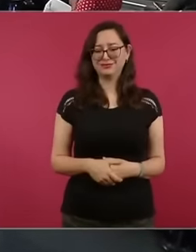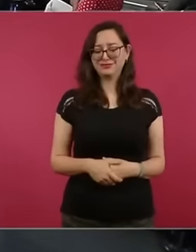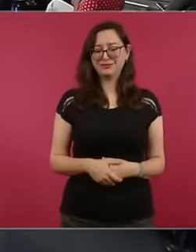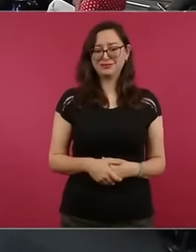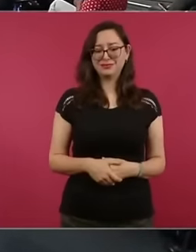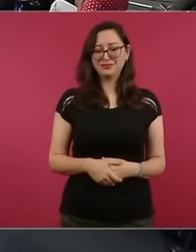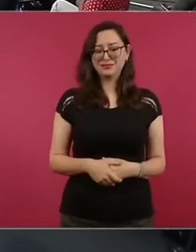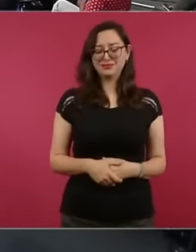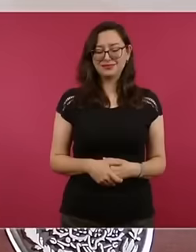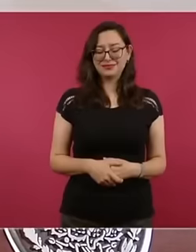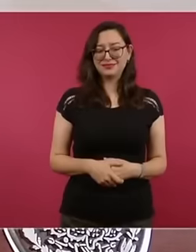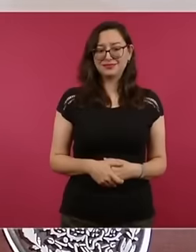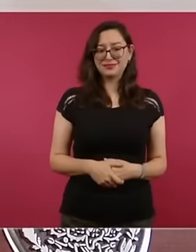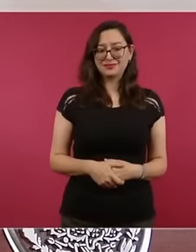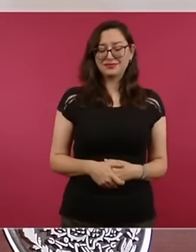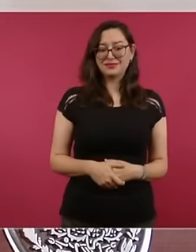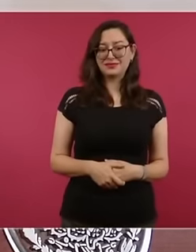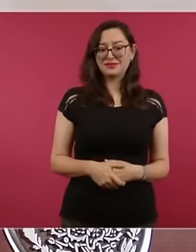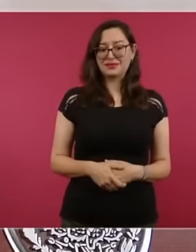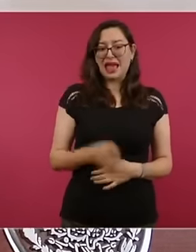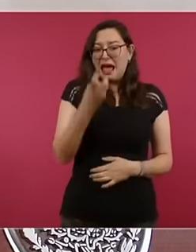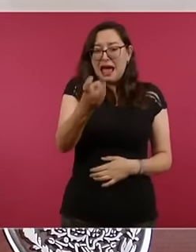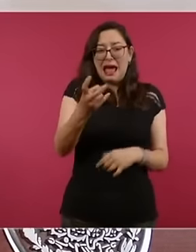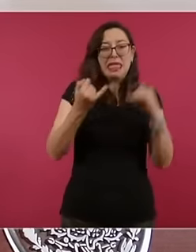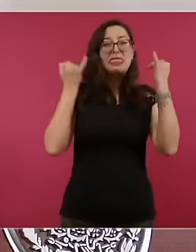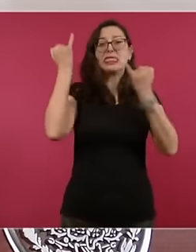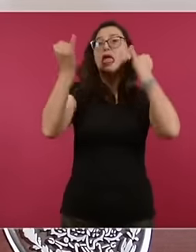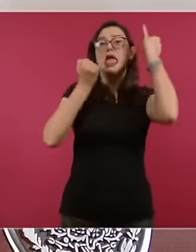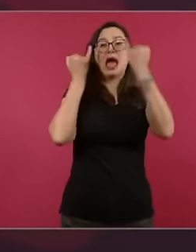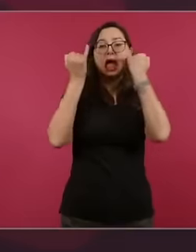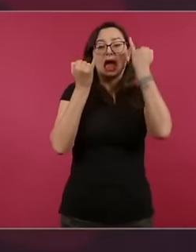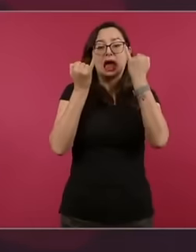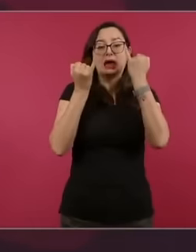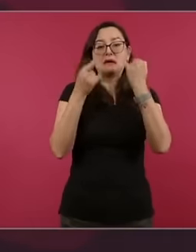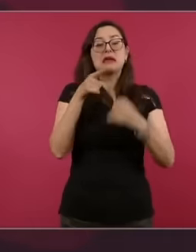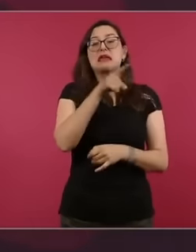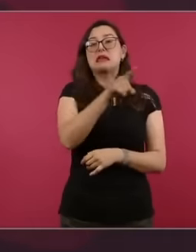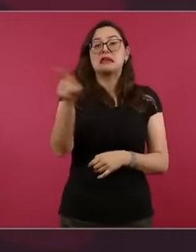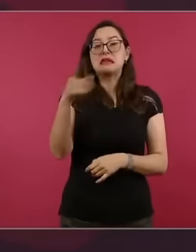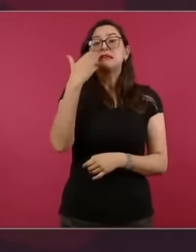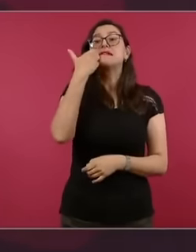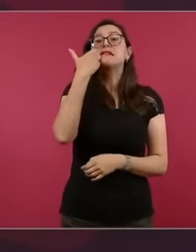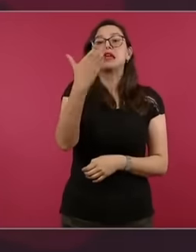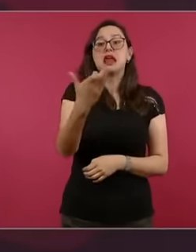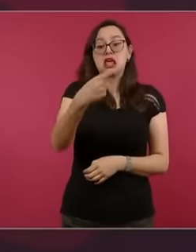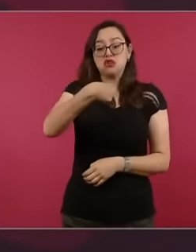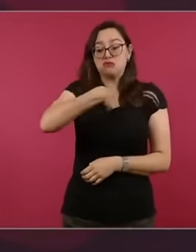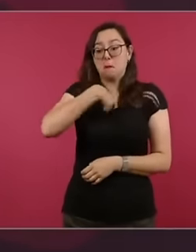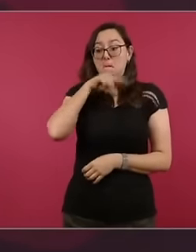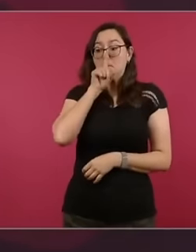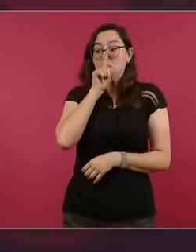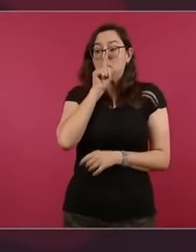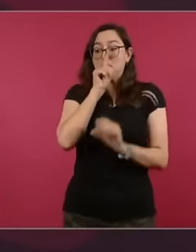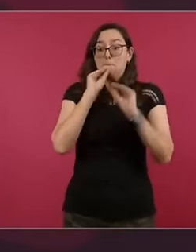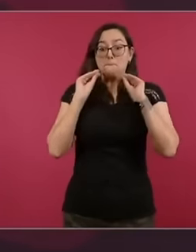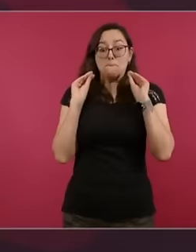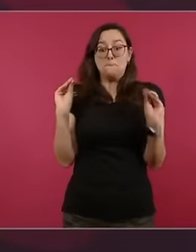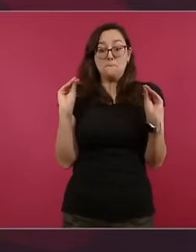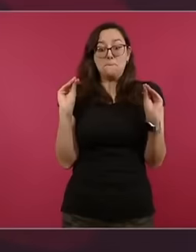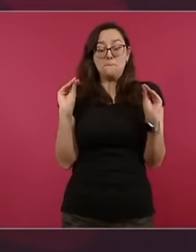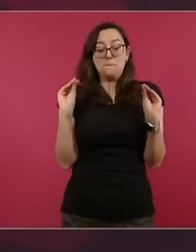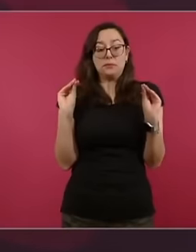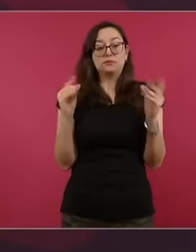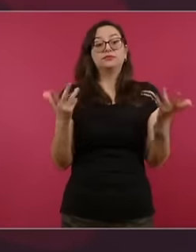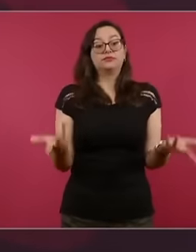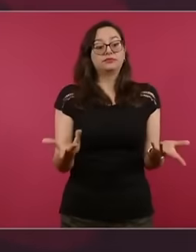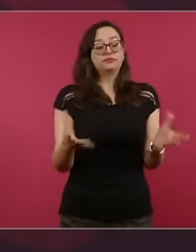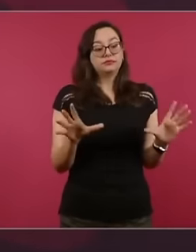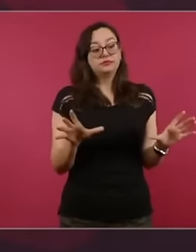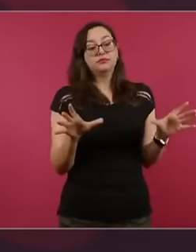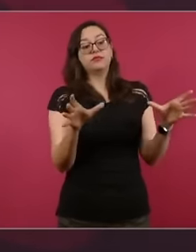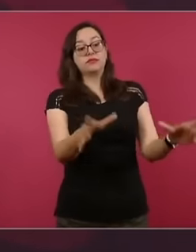stay silent, that it was only those from the mafia of power because they are gangsters,